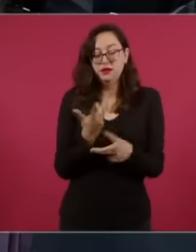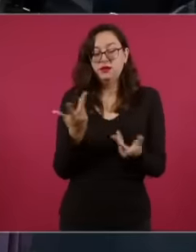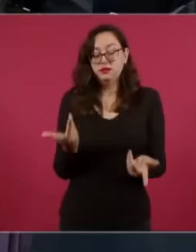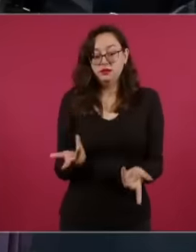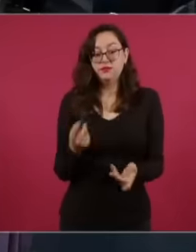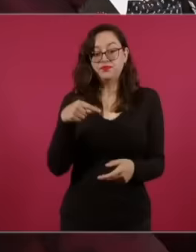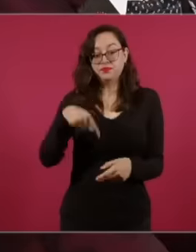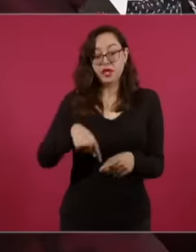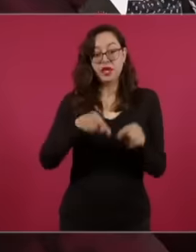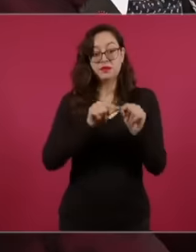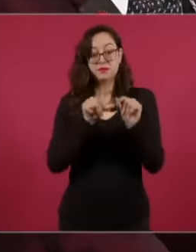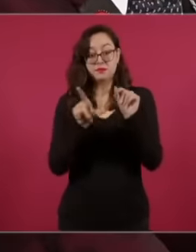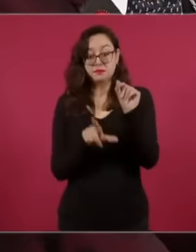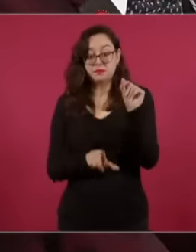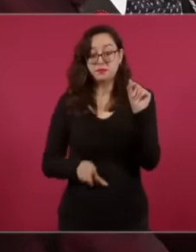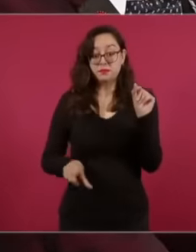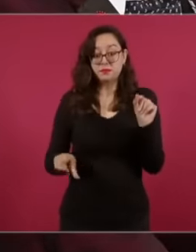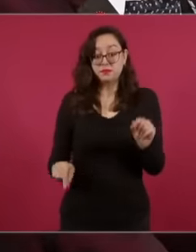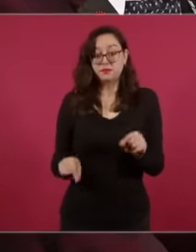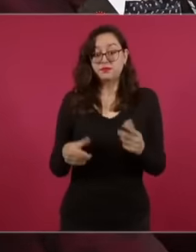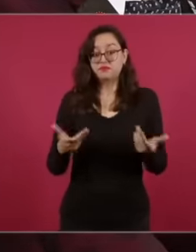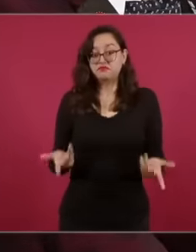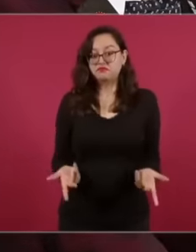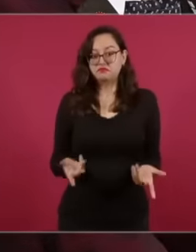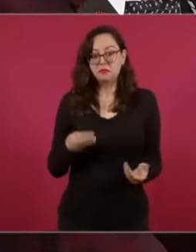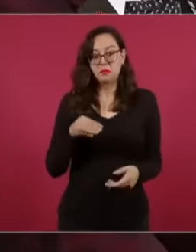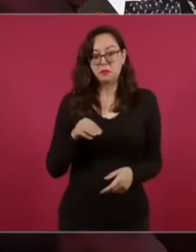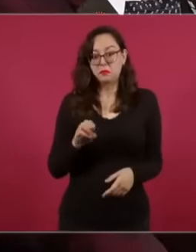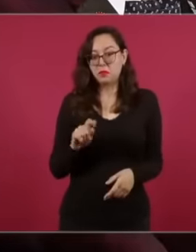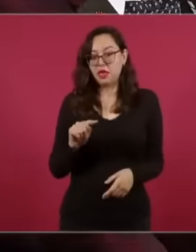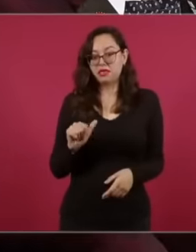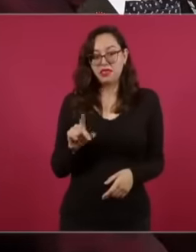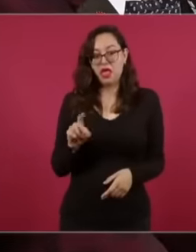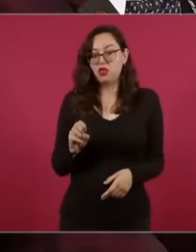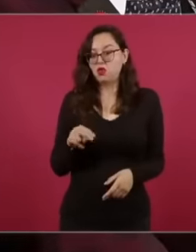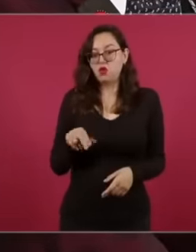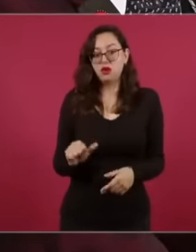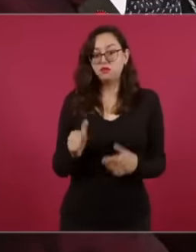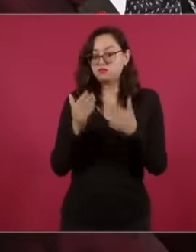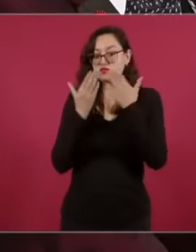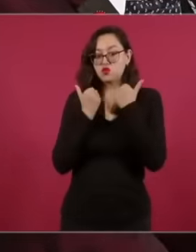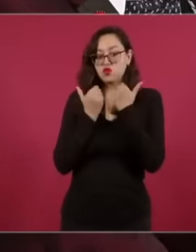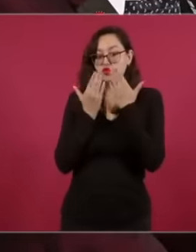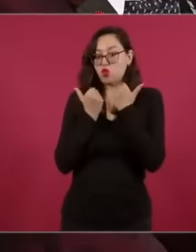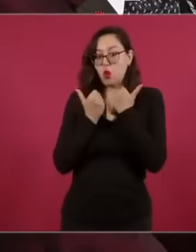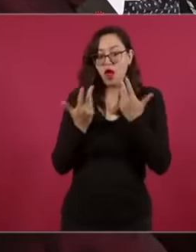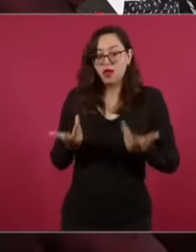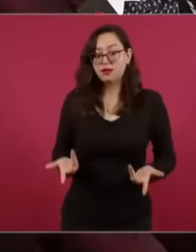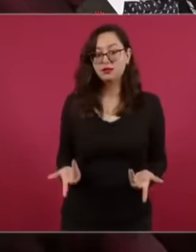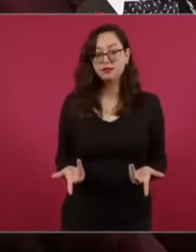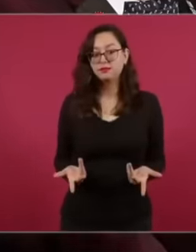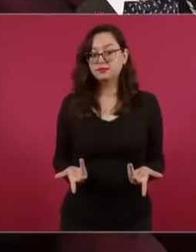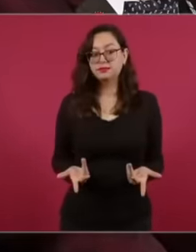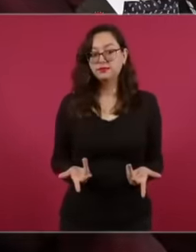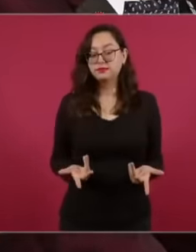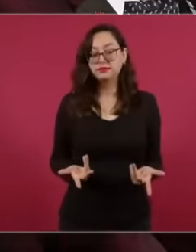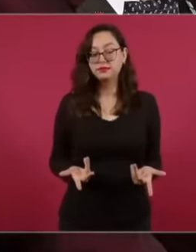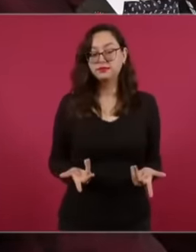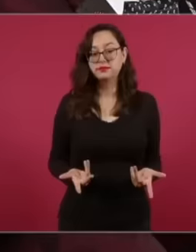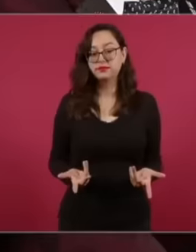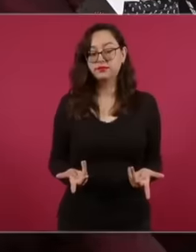In Mexico, we haven't had methadone since the one who has the monopoly